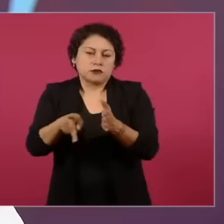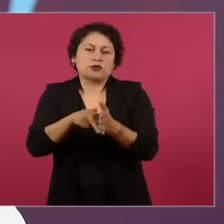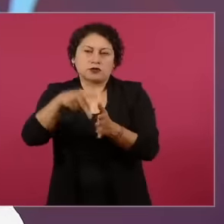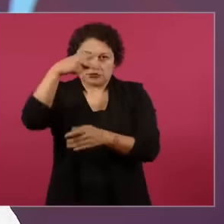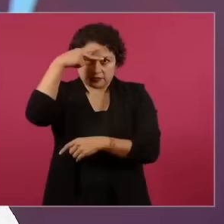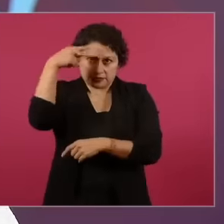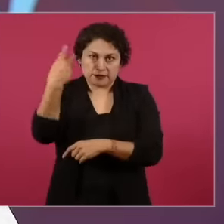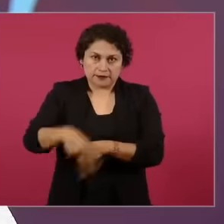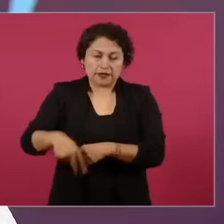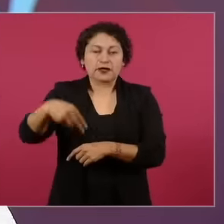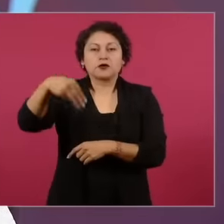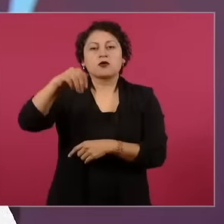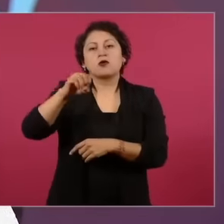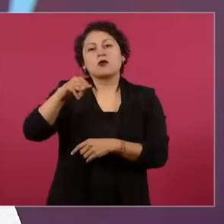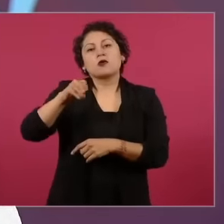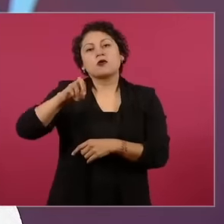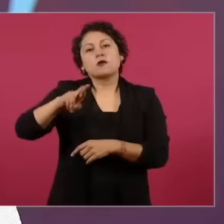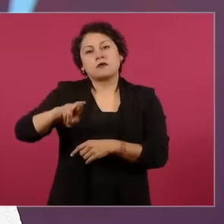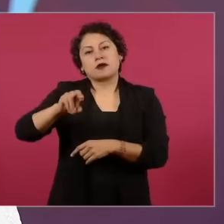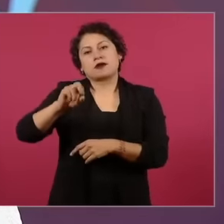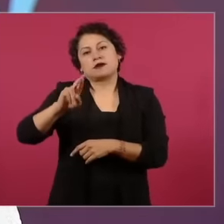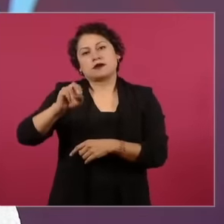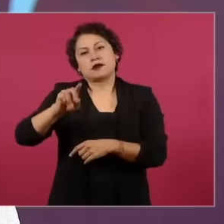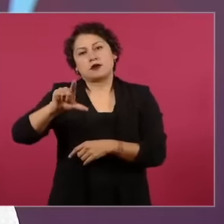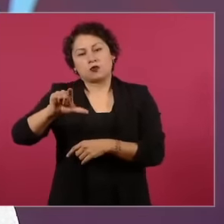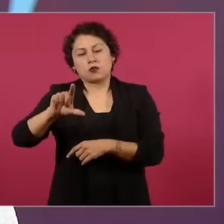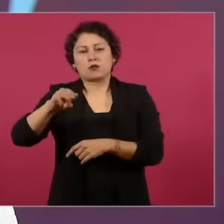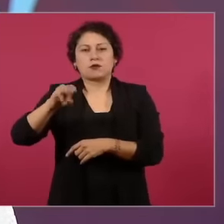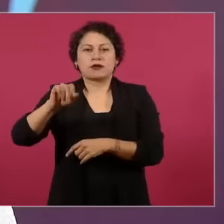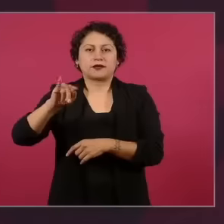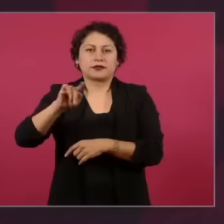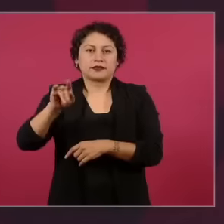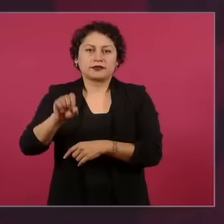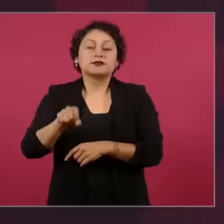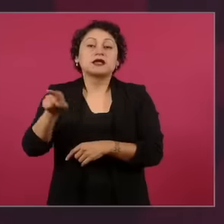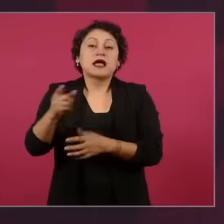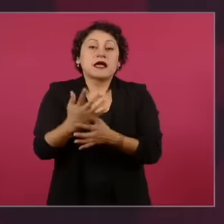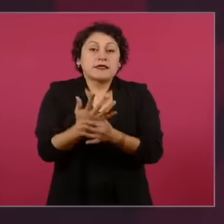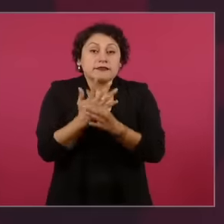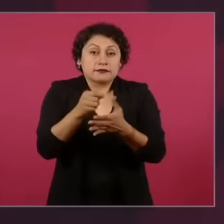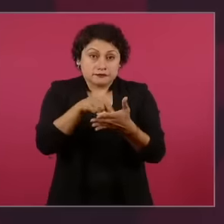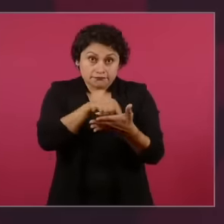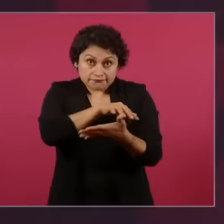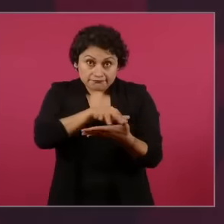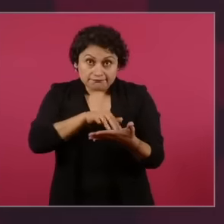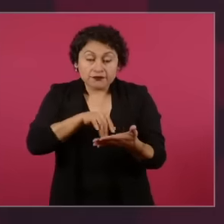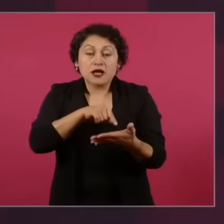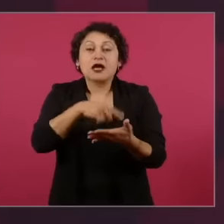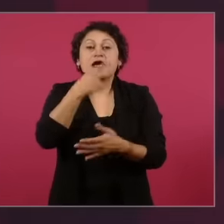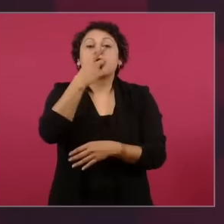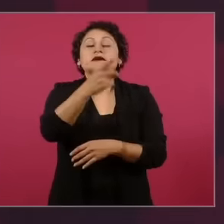Raúl Martínez Sánchez, it is explained that from an ethical point of view it is desirable that a